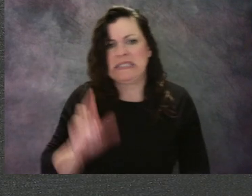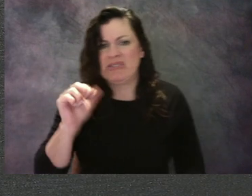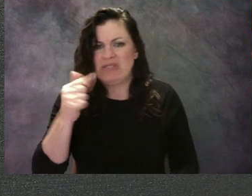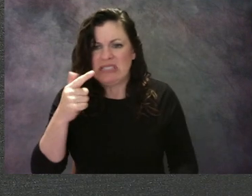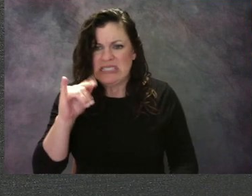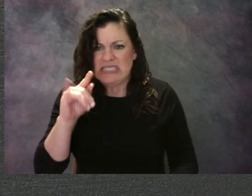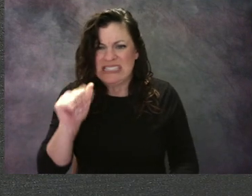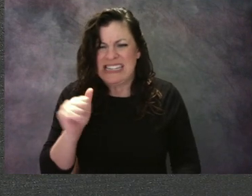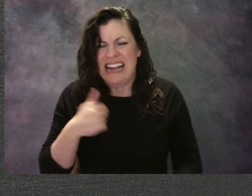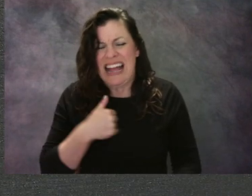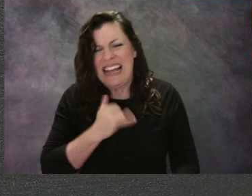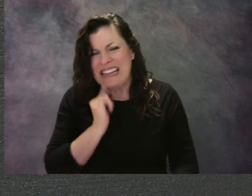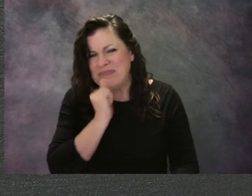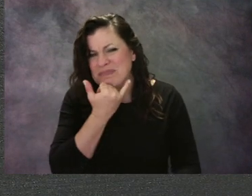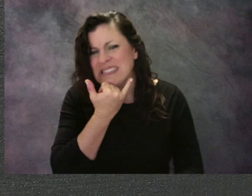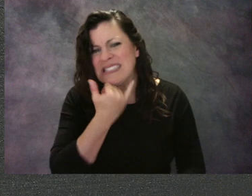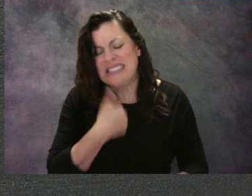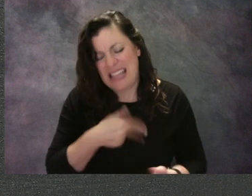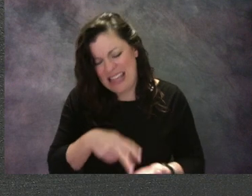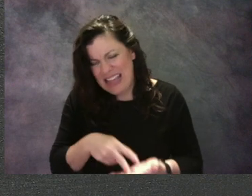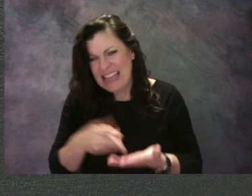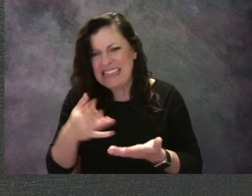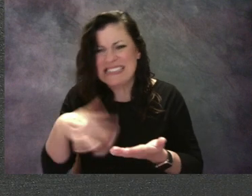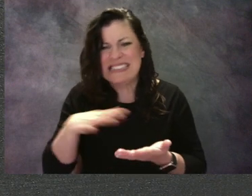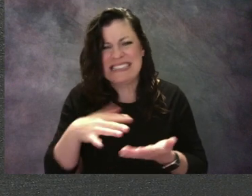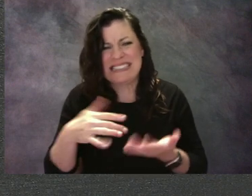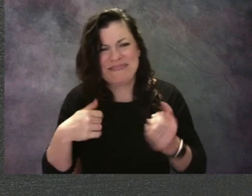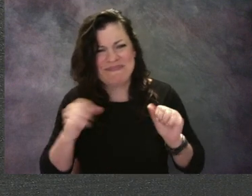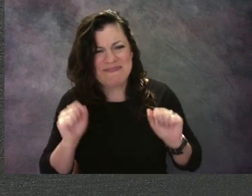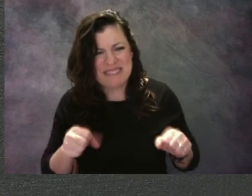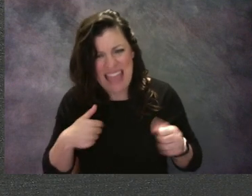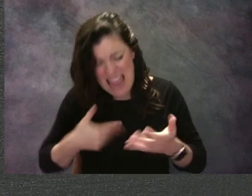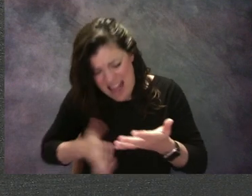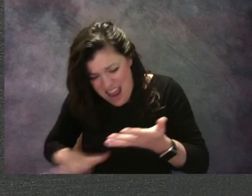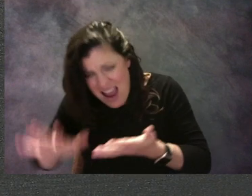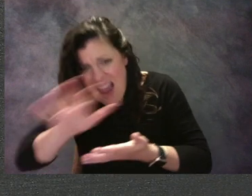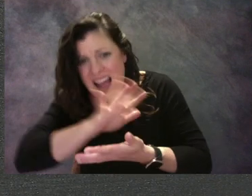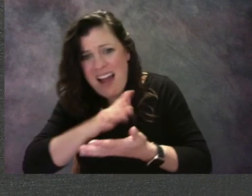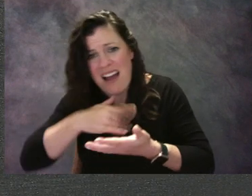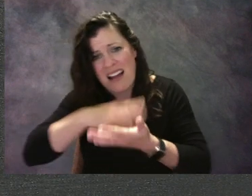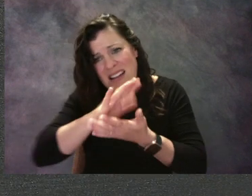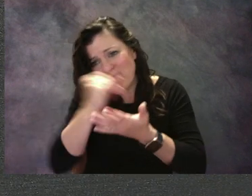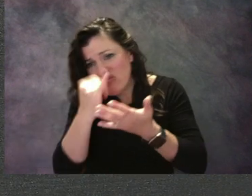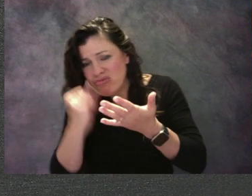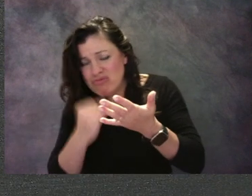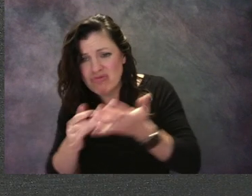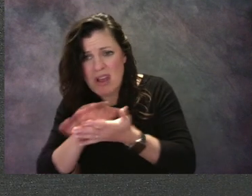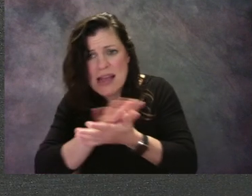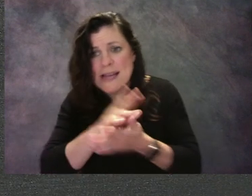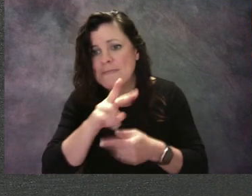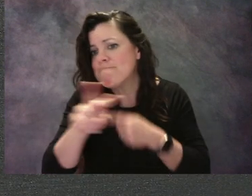Could she draw around it like Mrs. Li said? She looked at the jungles growing around her. "It's not a mistake.